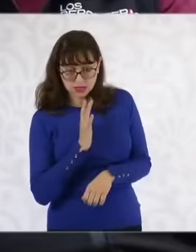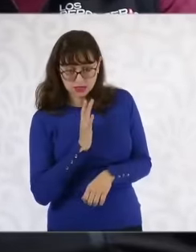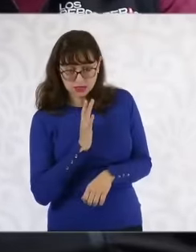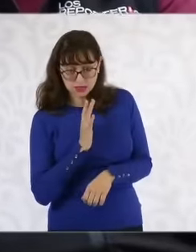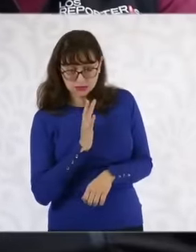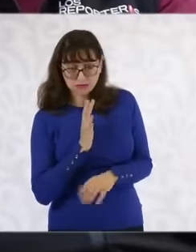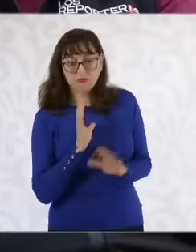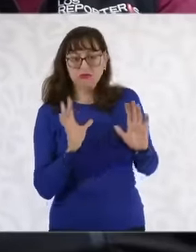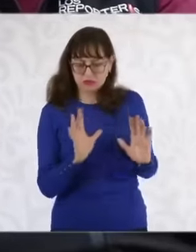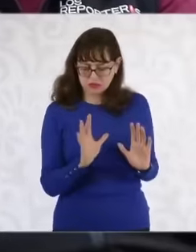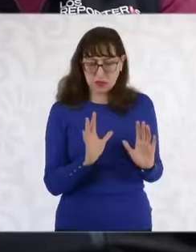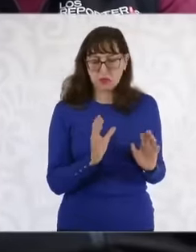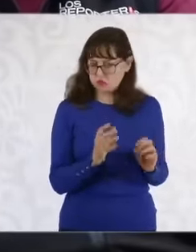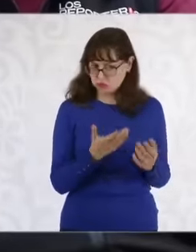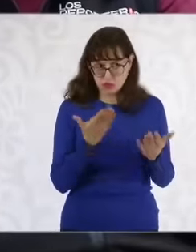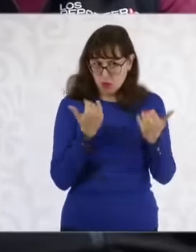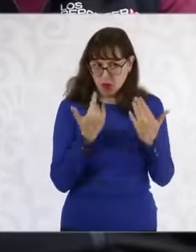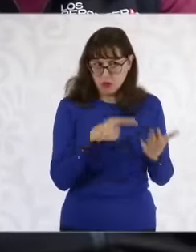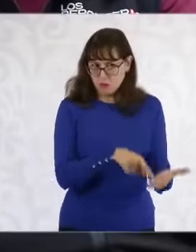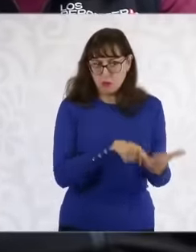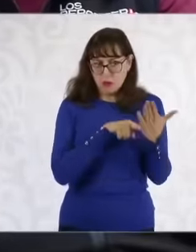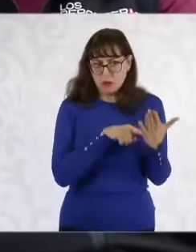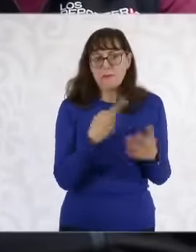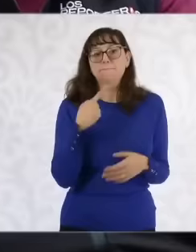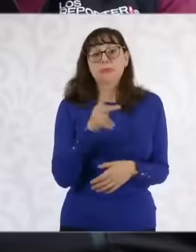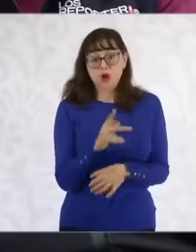that there is still evidence up to this point, but another thing is that it is being investigated,